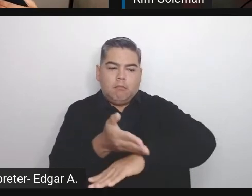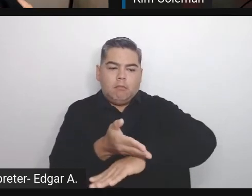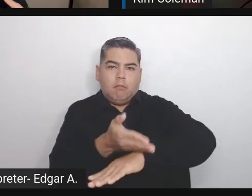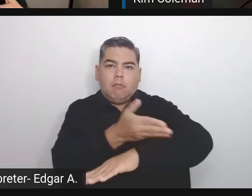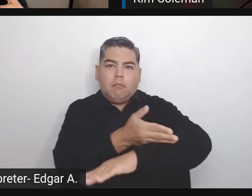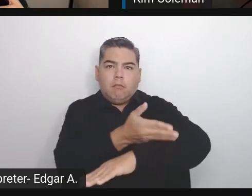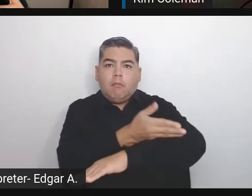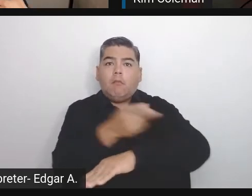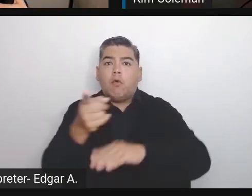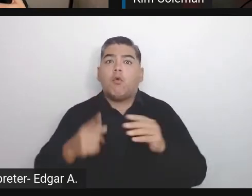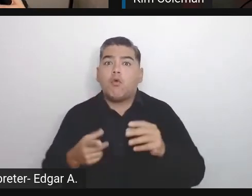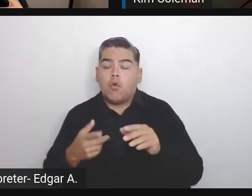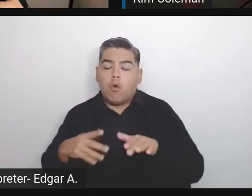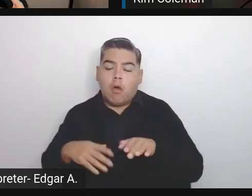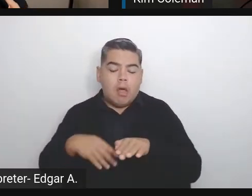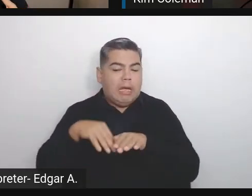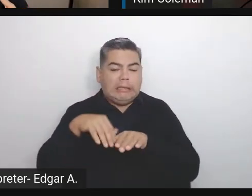you will save yourself a lot of time.